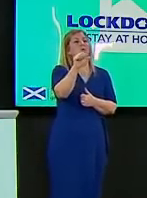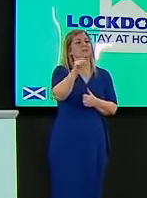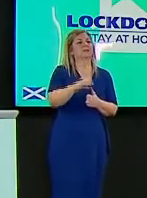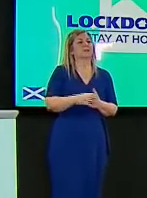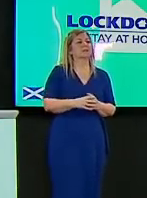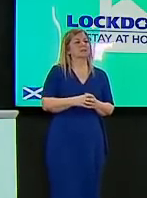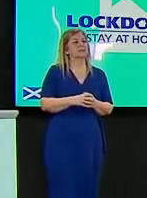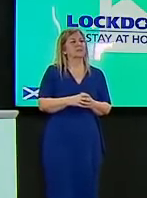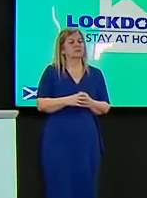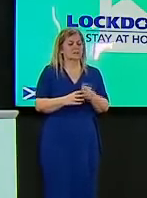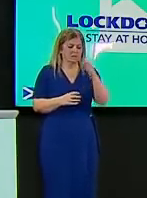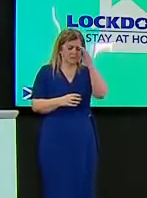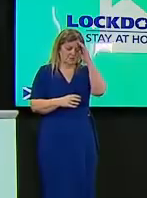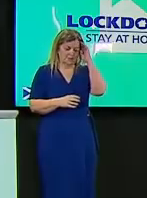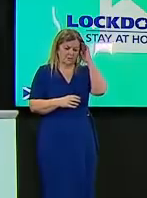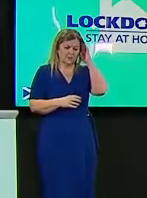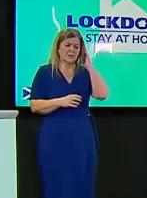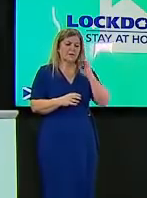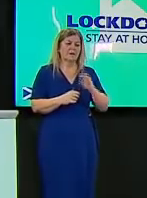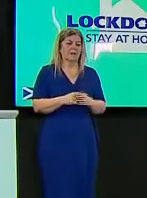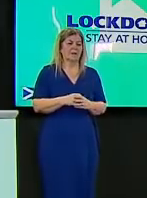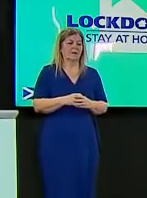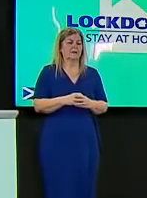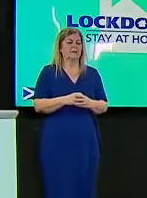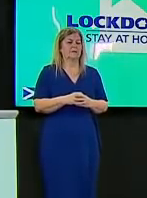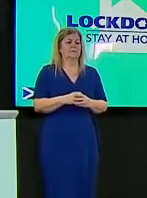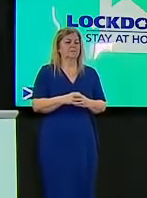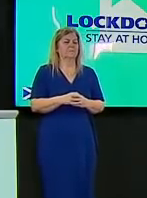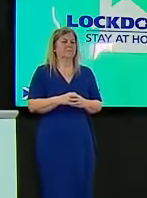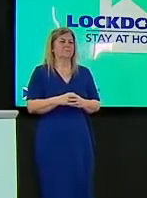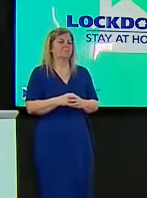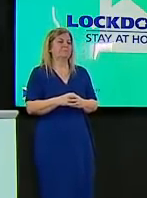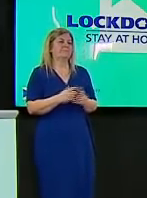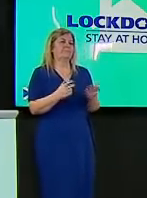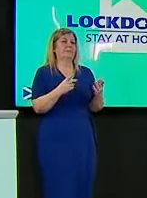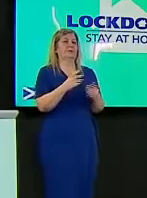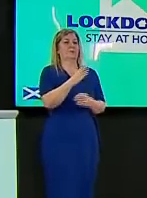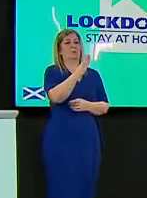with the arrival of the new brazilian variant in the northeast it's obviously raised further